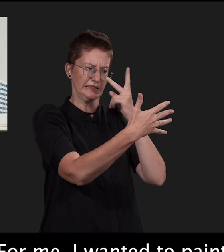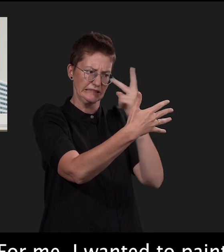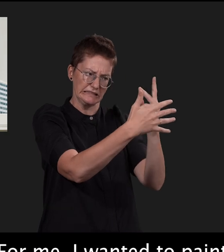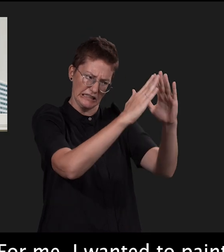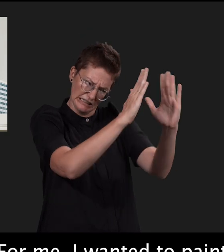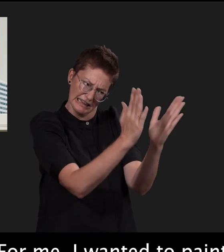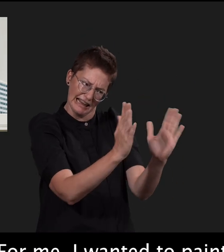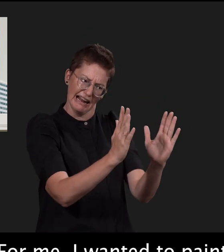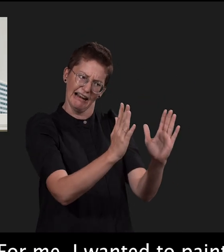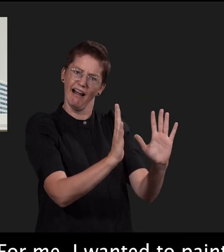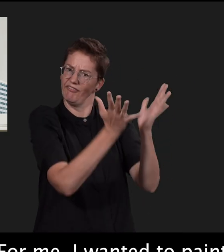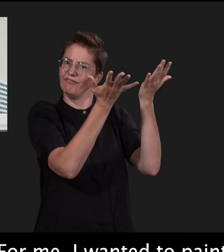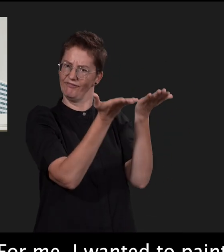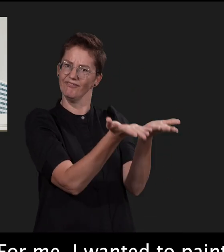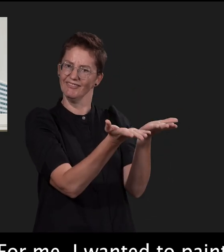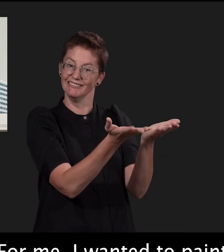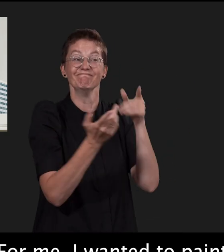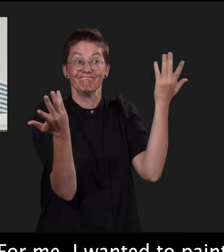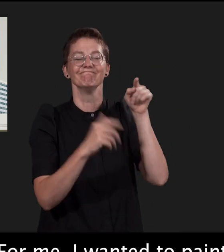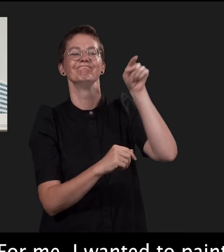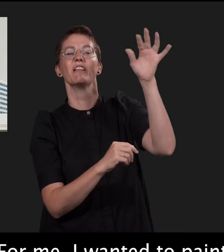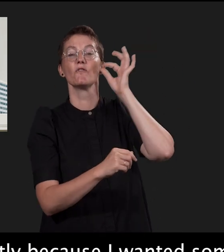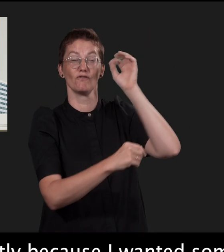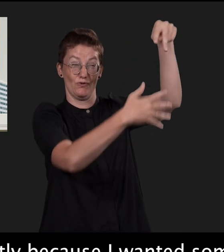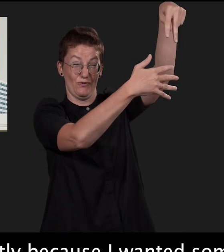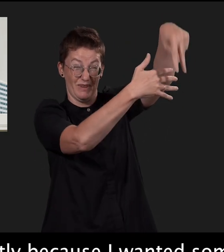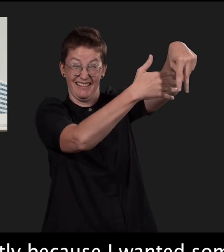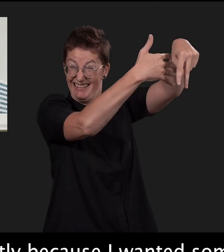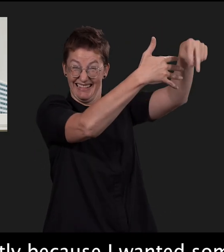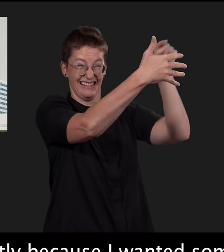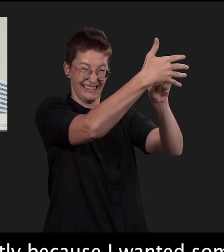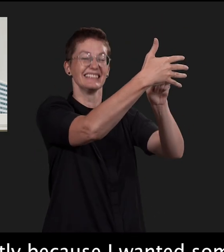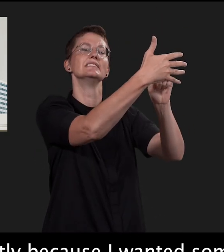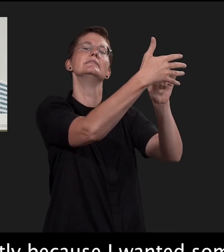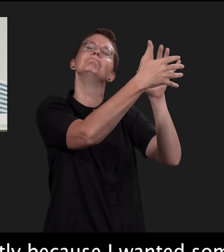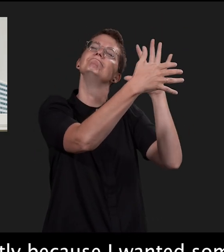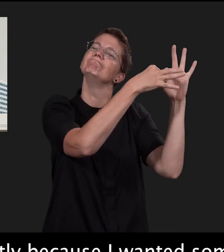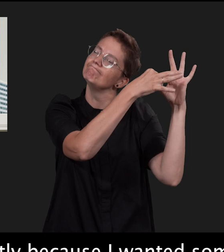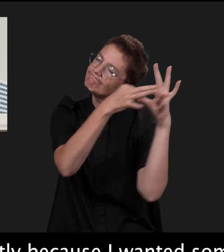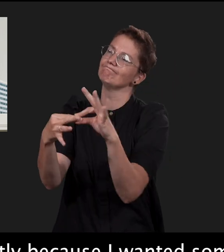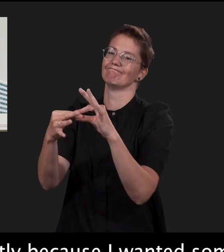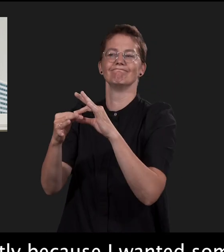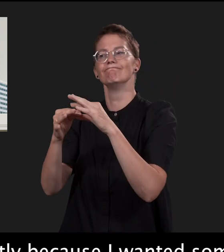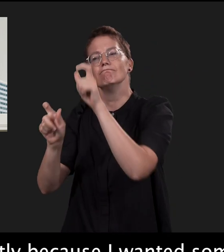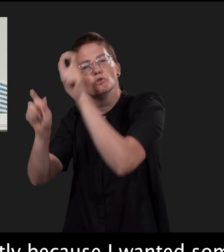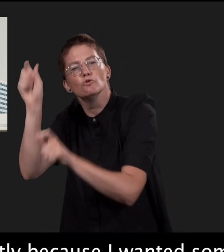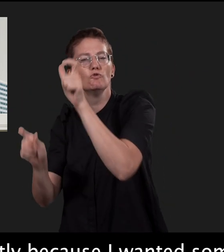For me, I wanted to paint the woman behind glass. It's partly because I wanted something that was just an imprint of humanity,